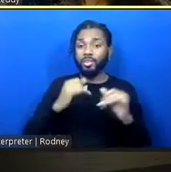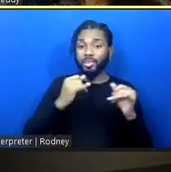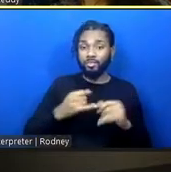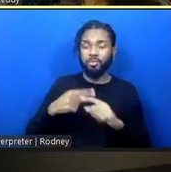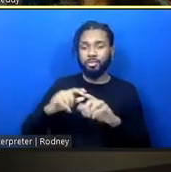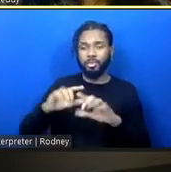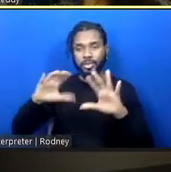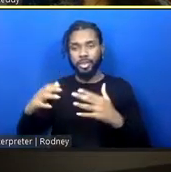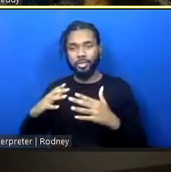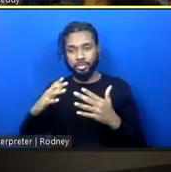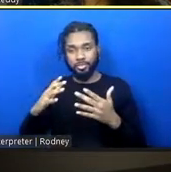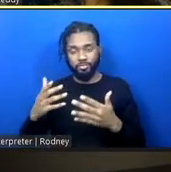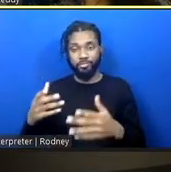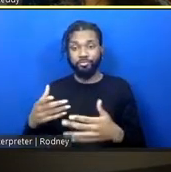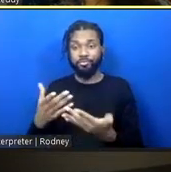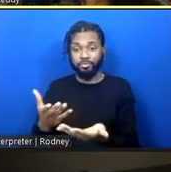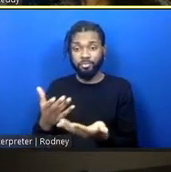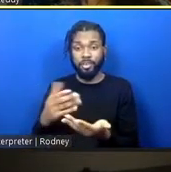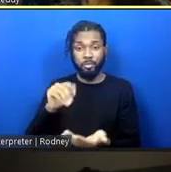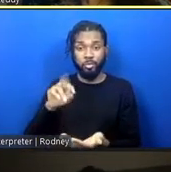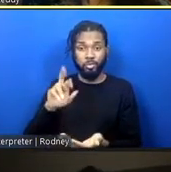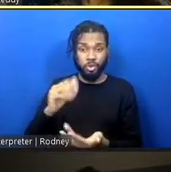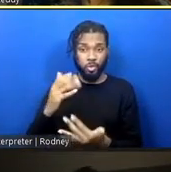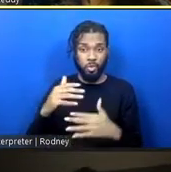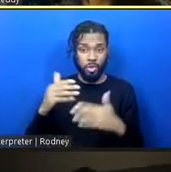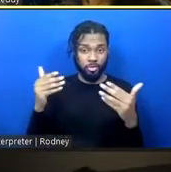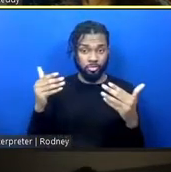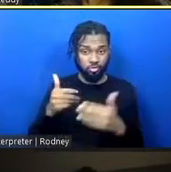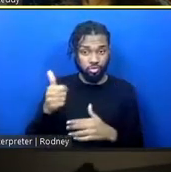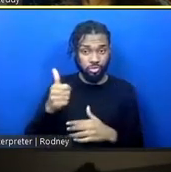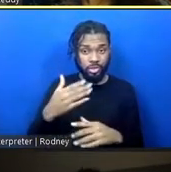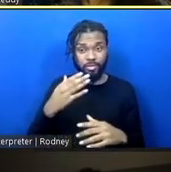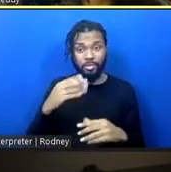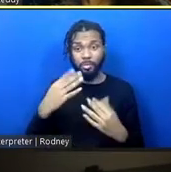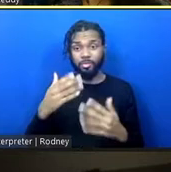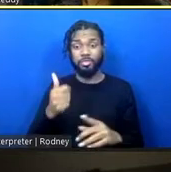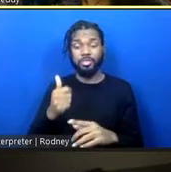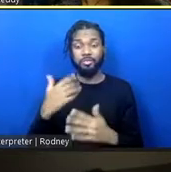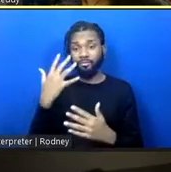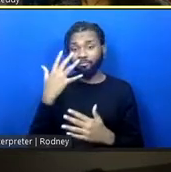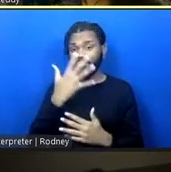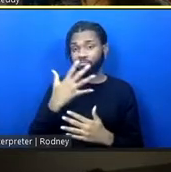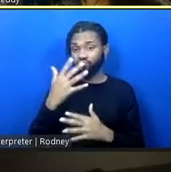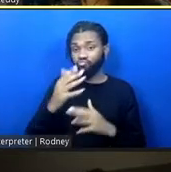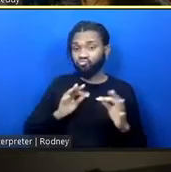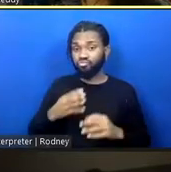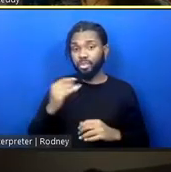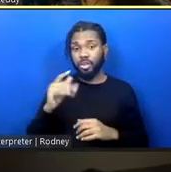Maria, do you want to introduce yourself, give a little visual description first, and then I'll ask you your first question?